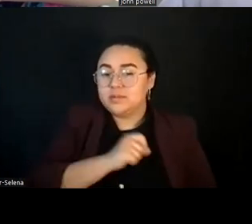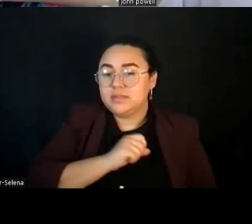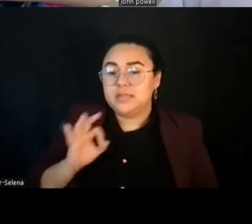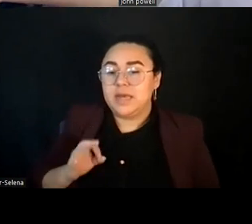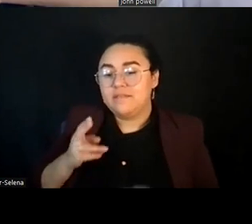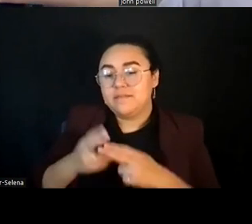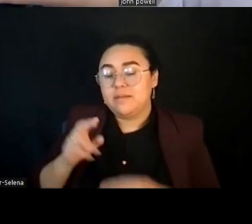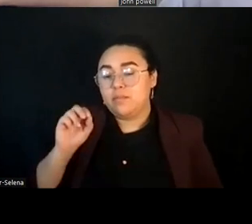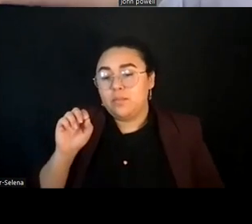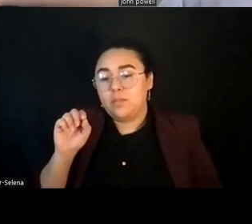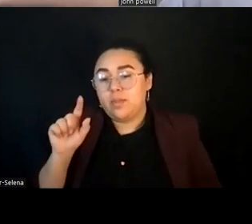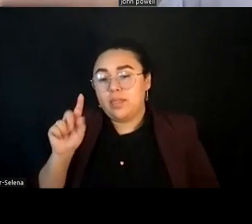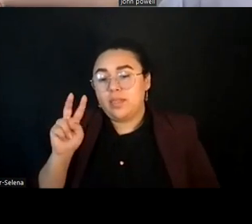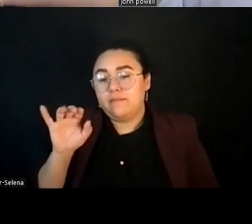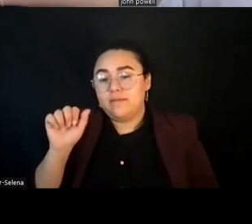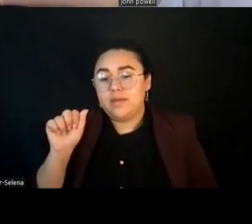runs something called Blueprint for Belonging.